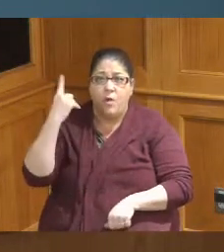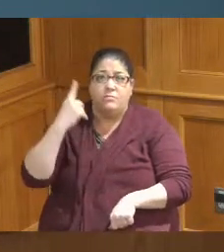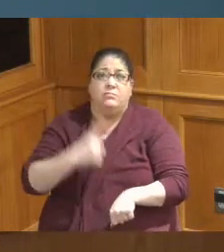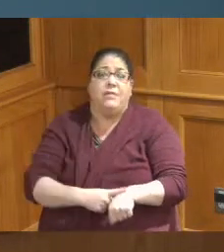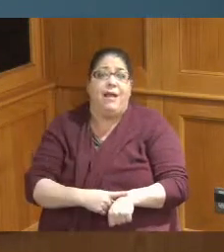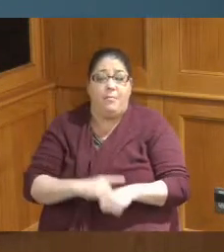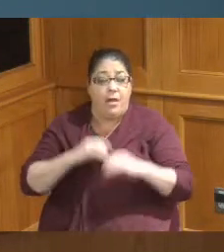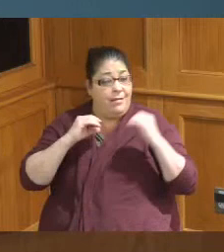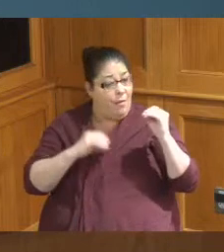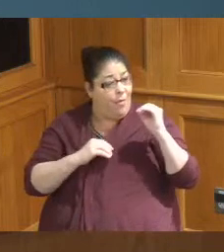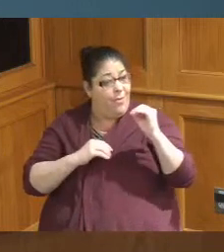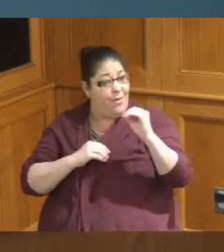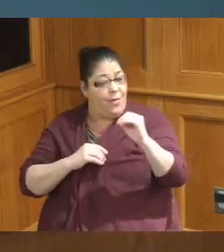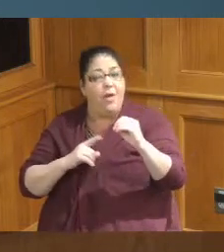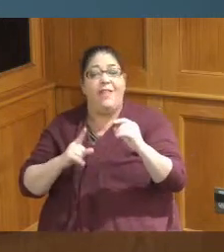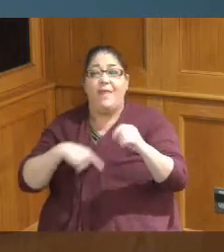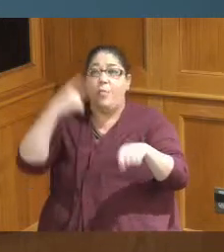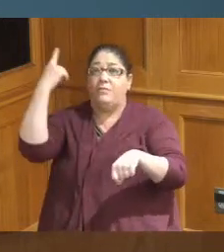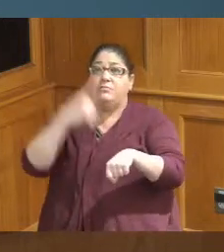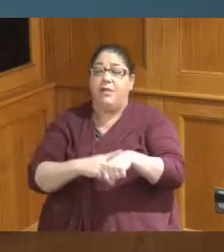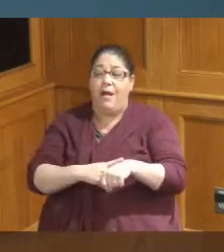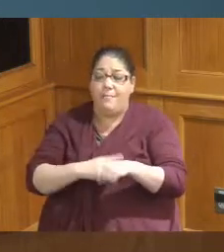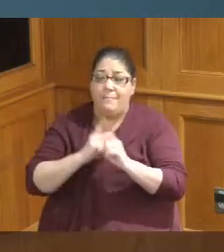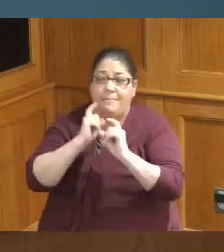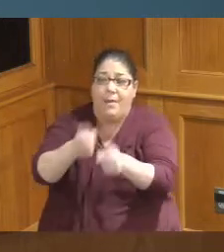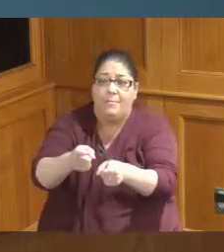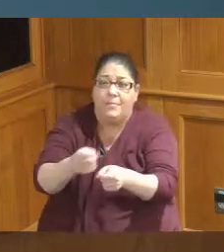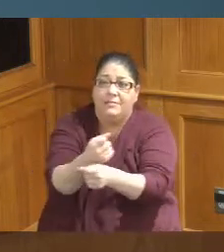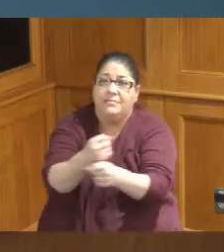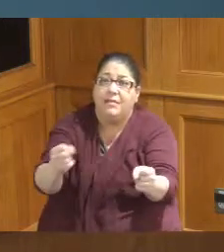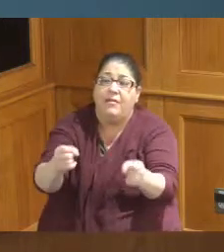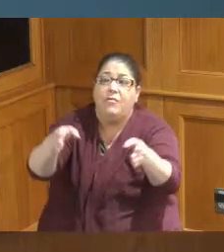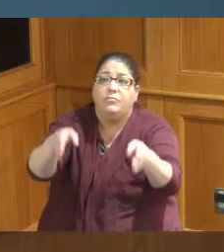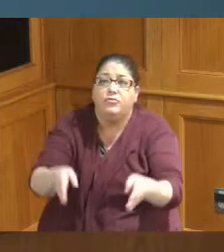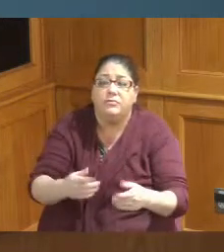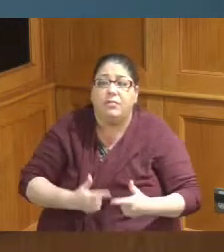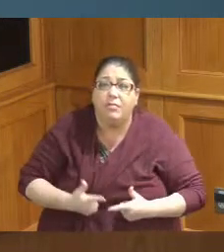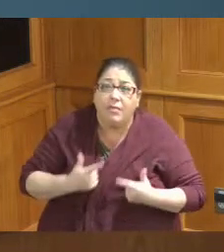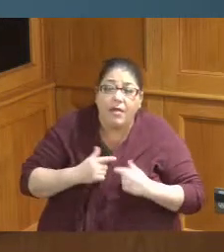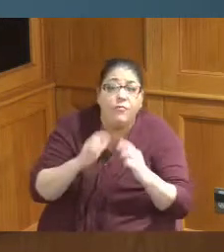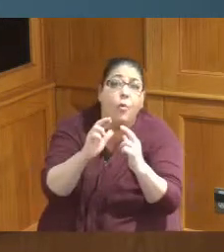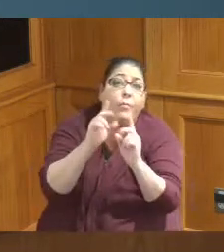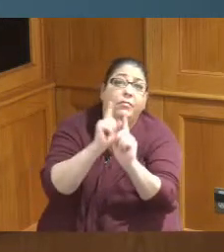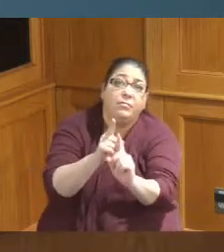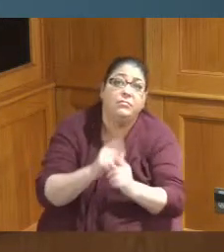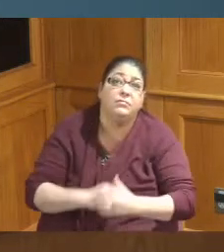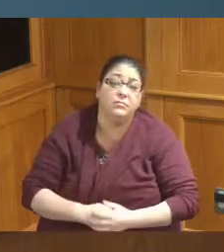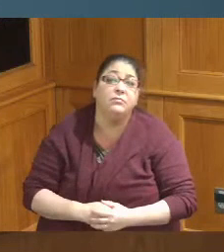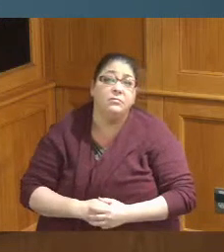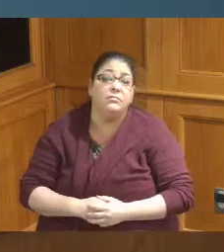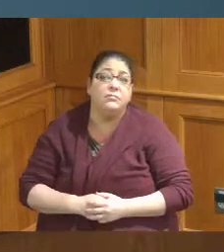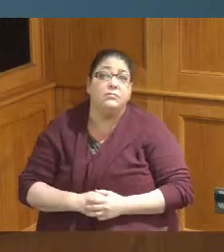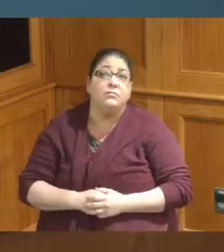we could save somebody somebody's life might get saved from this we're hoping of to prevent suicide